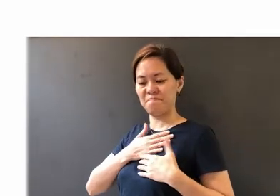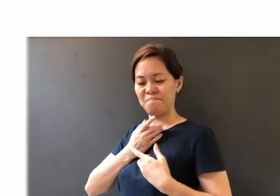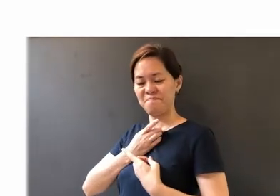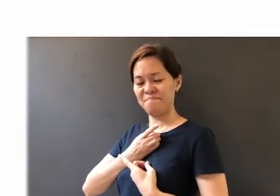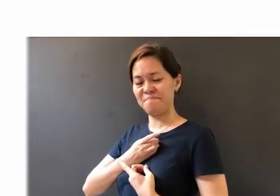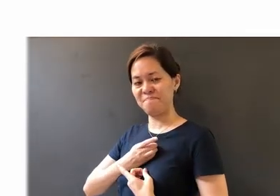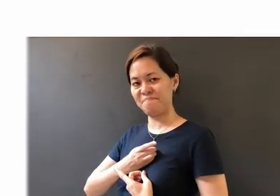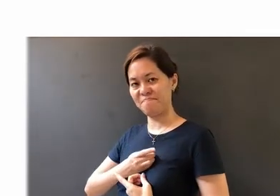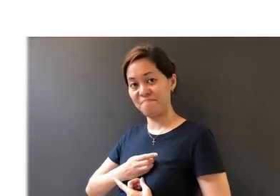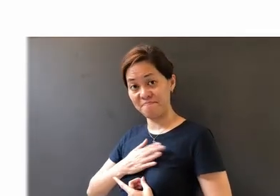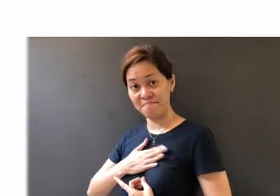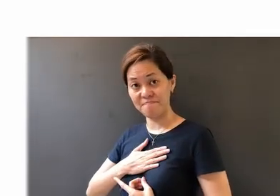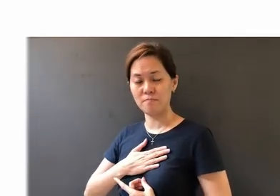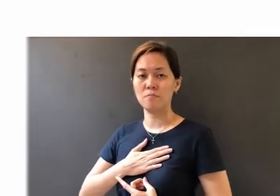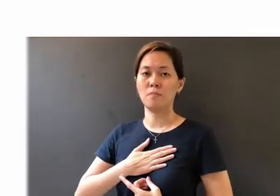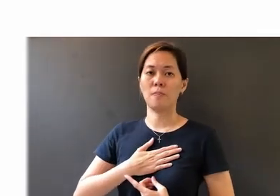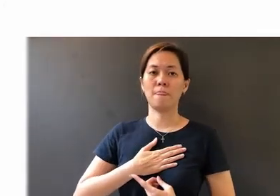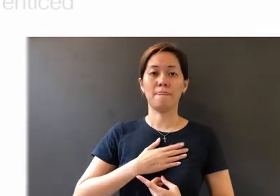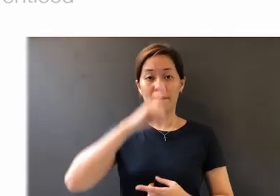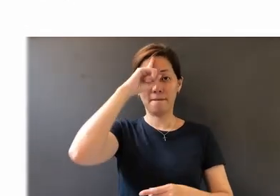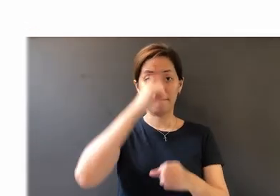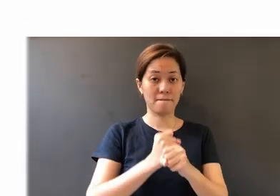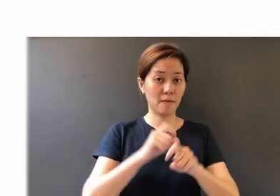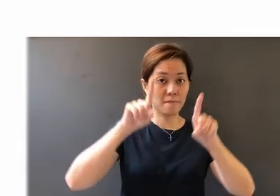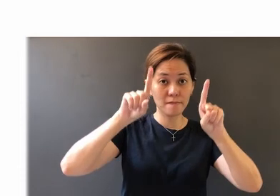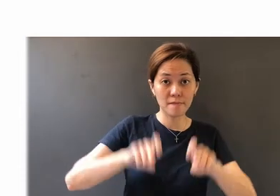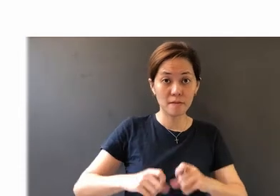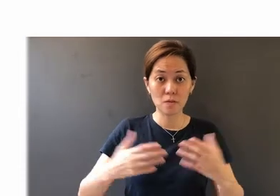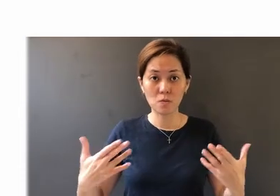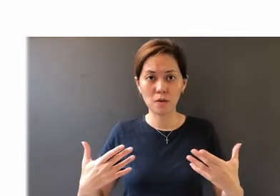And the test of faith is to produce